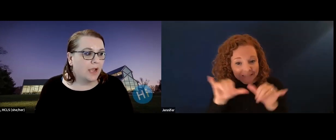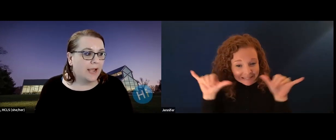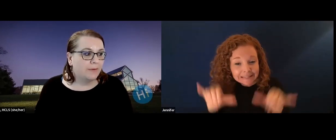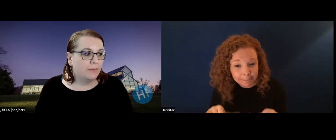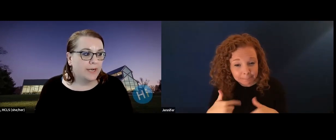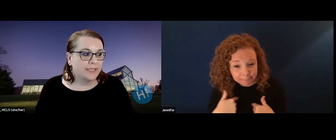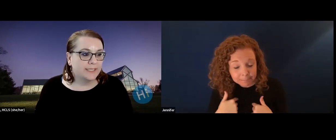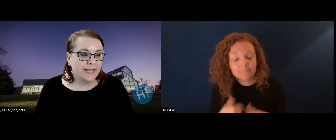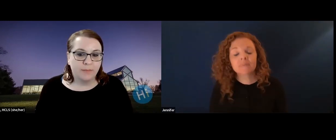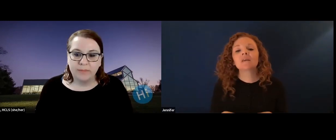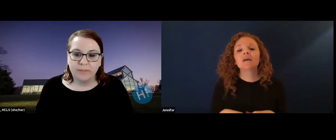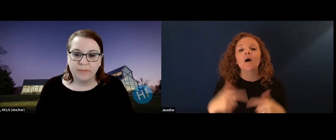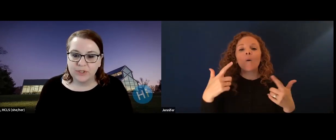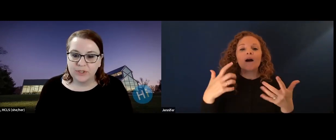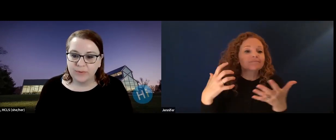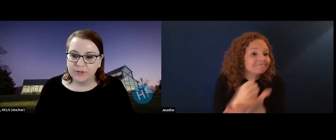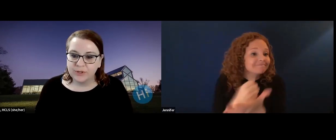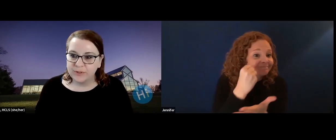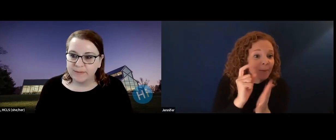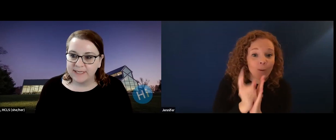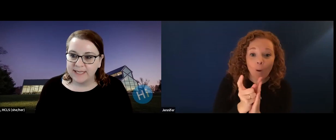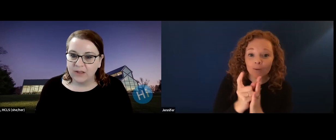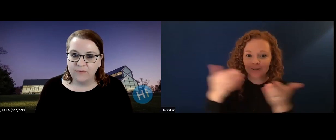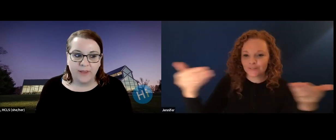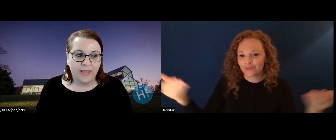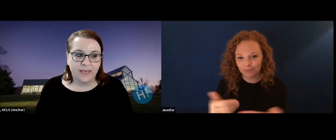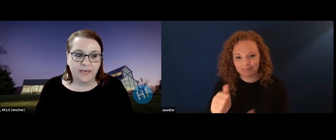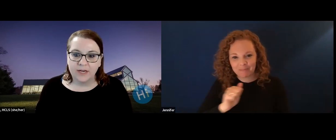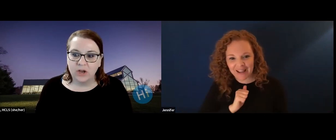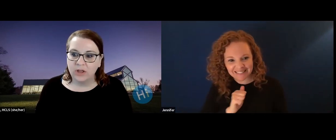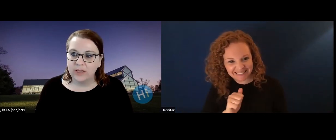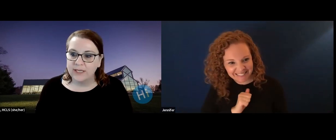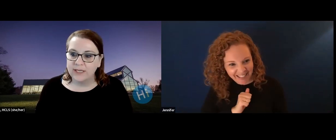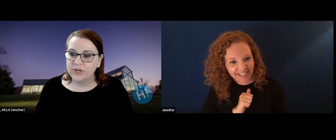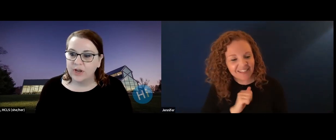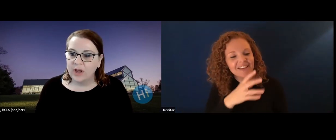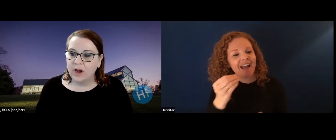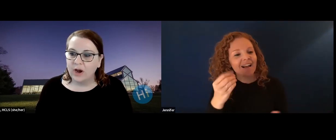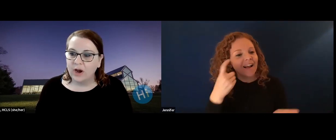adult curriculum for Howard County Library System. I wanted